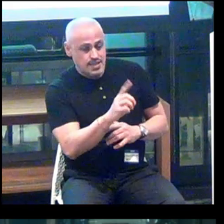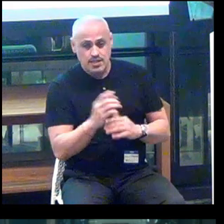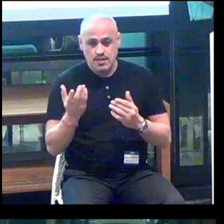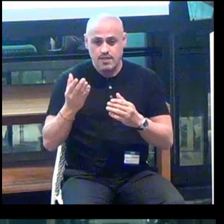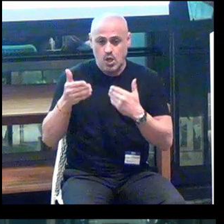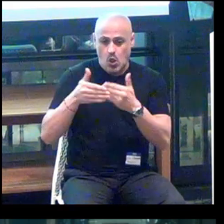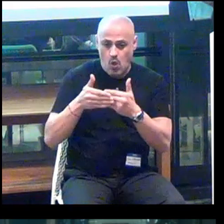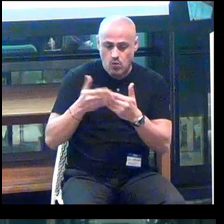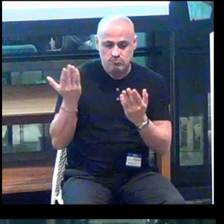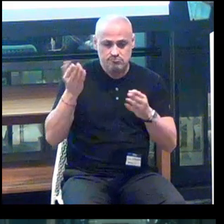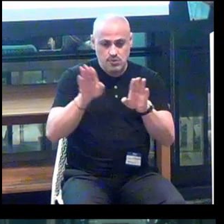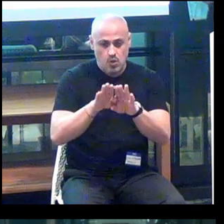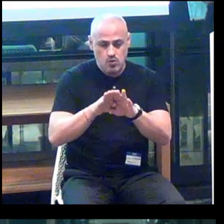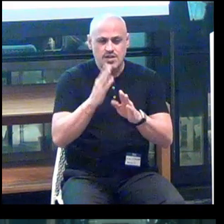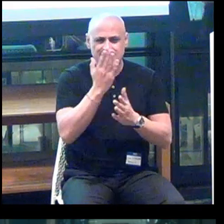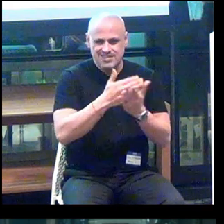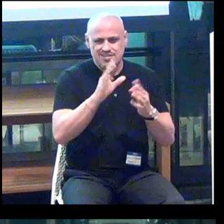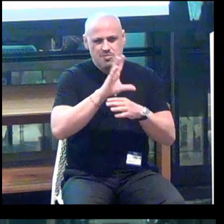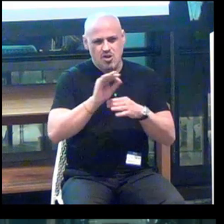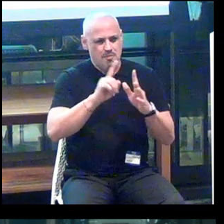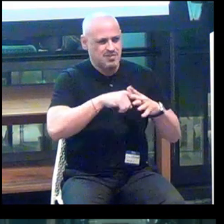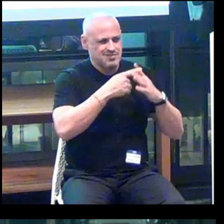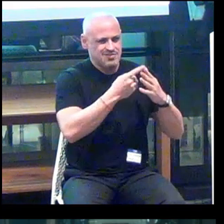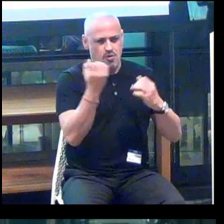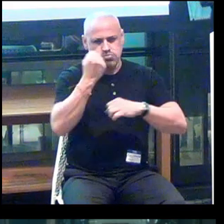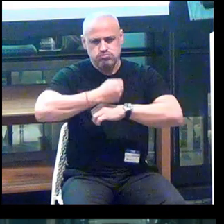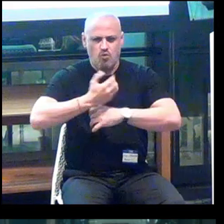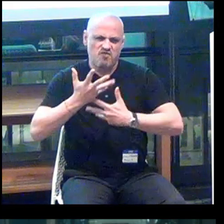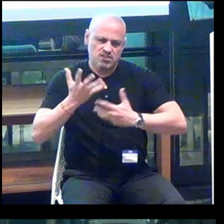Because some of these companies have already started and folded.